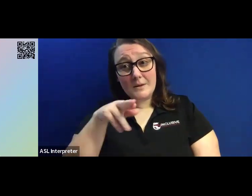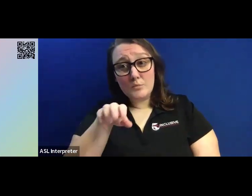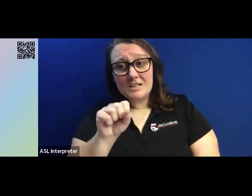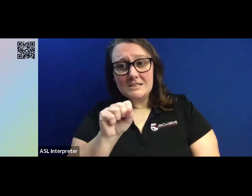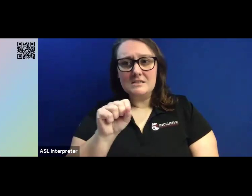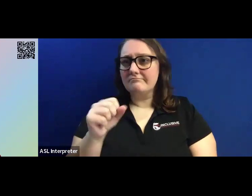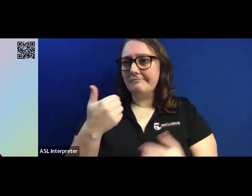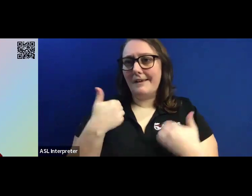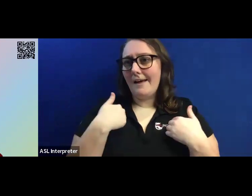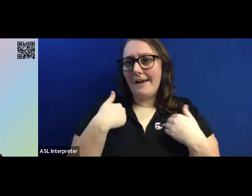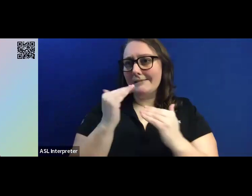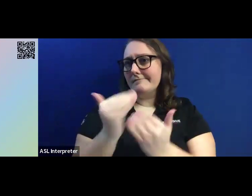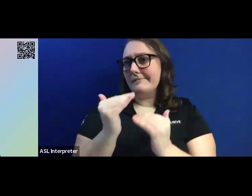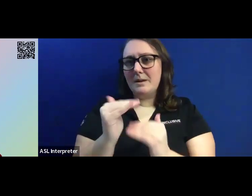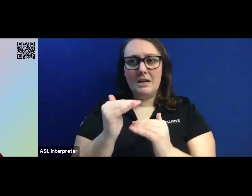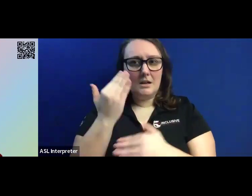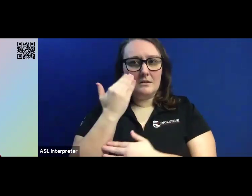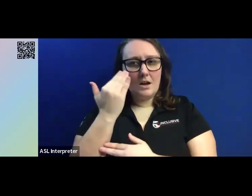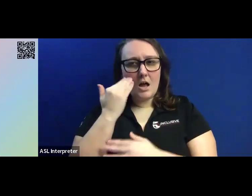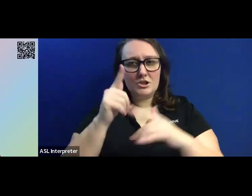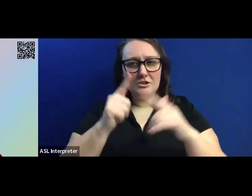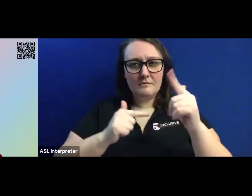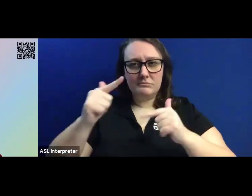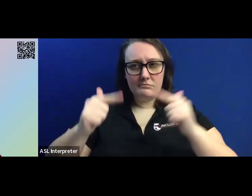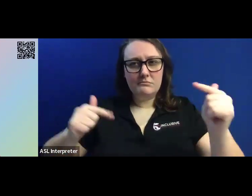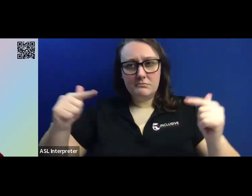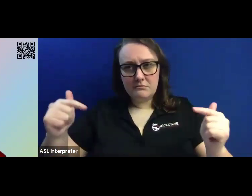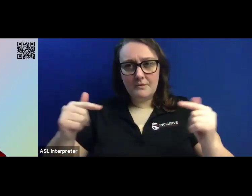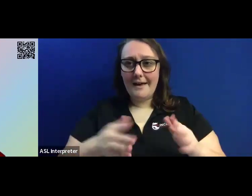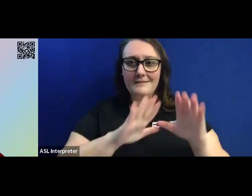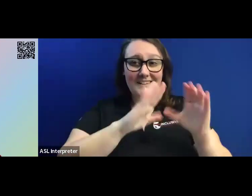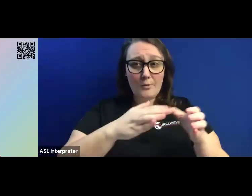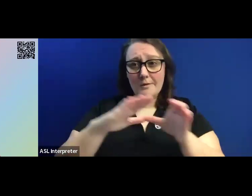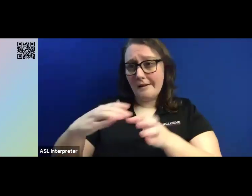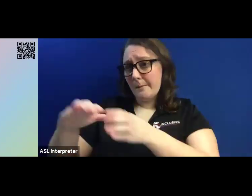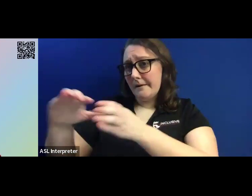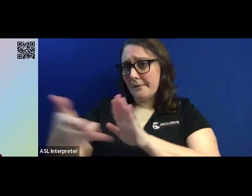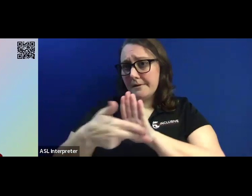moat aspects in children and people with neurodiversity, and it was often rushed through.